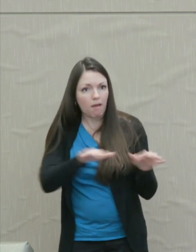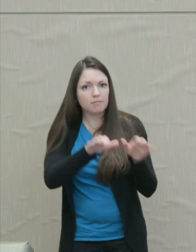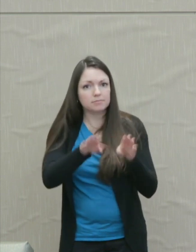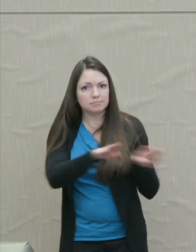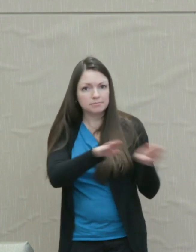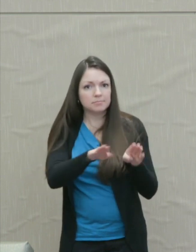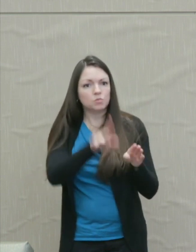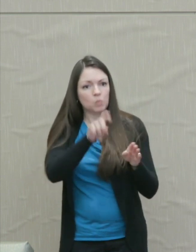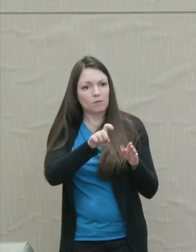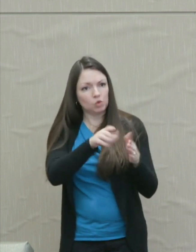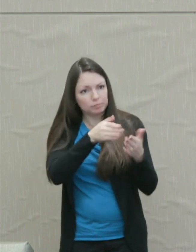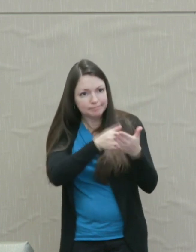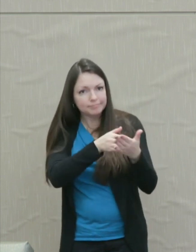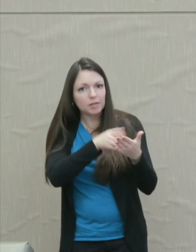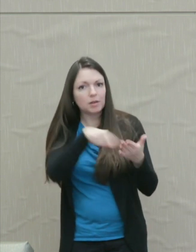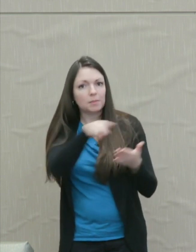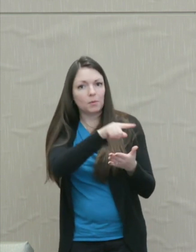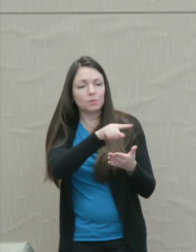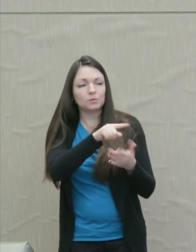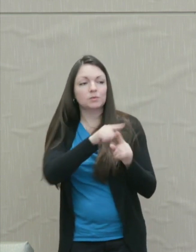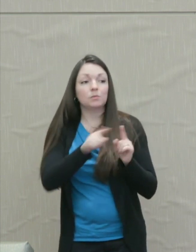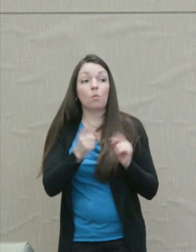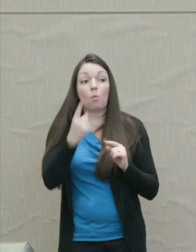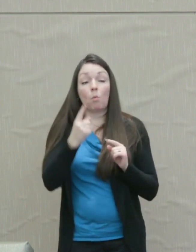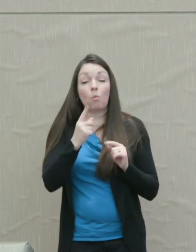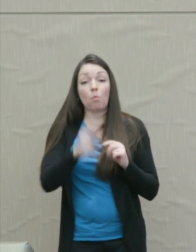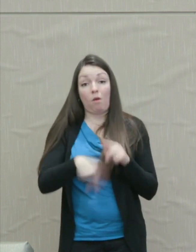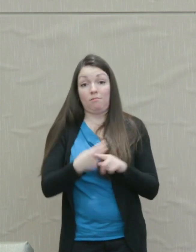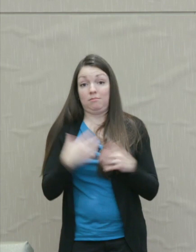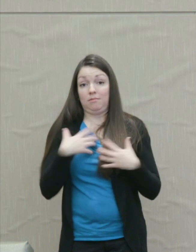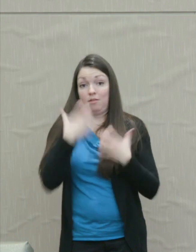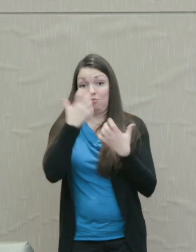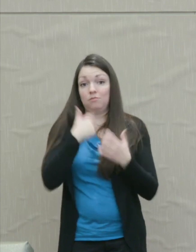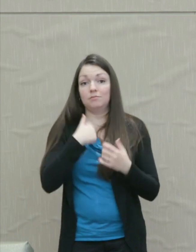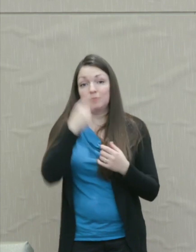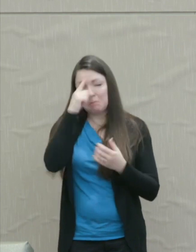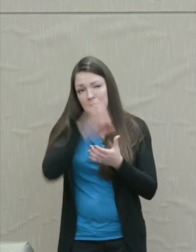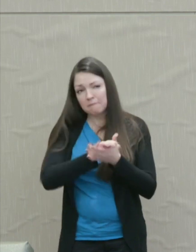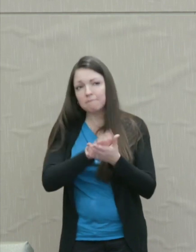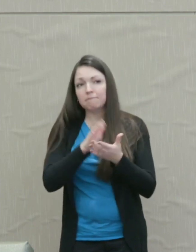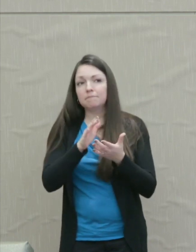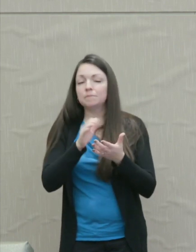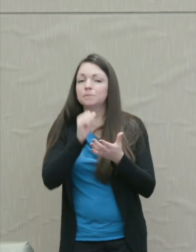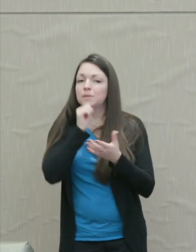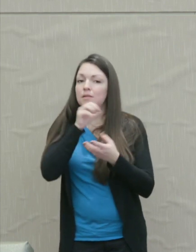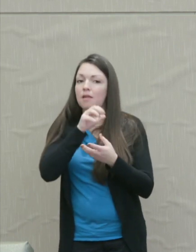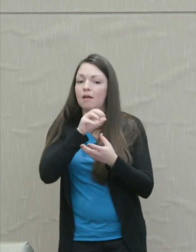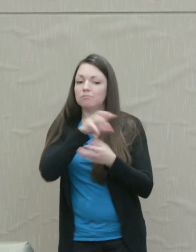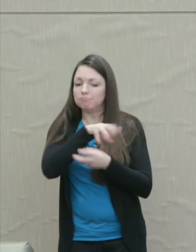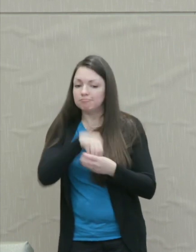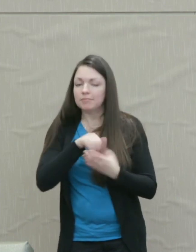Martha Nussbaum: And there is one species of anger I believe that is free of the retributive wish.